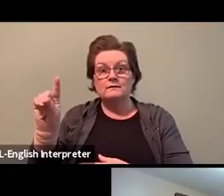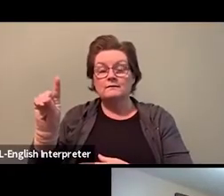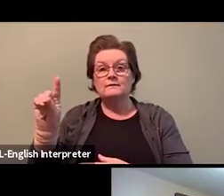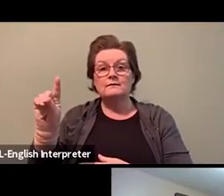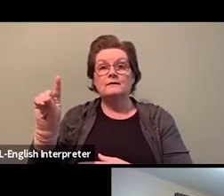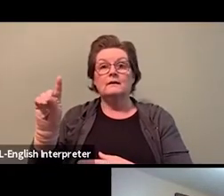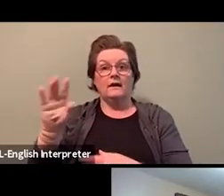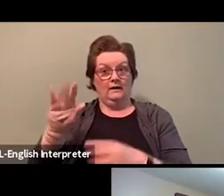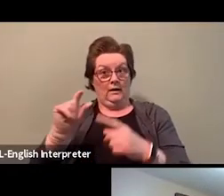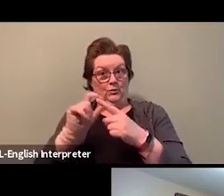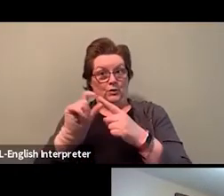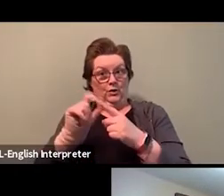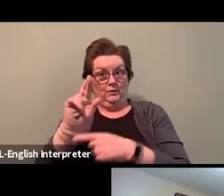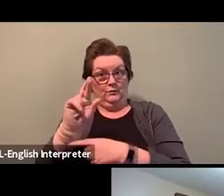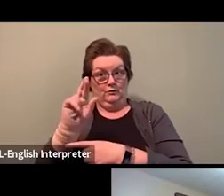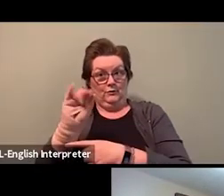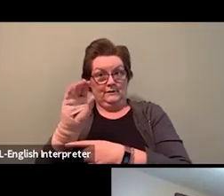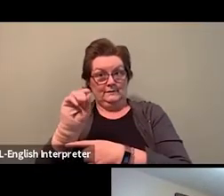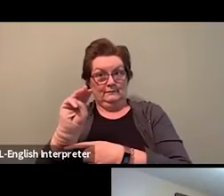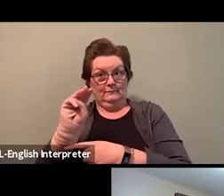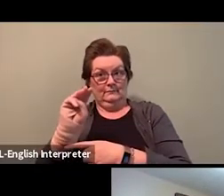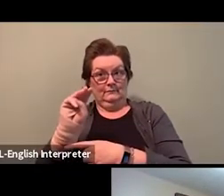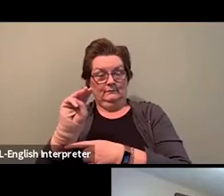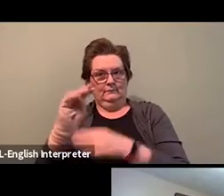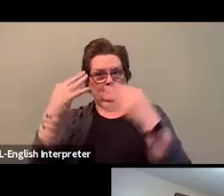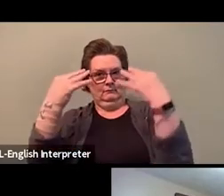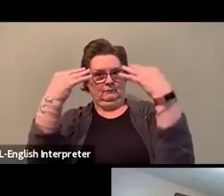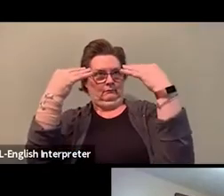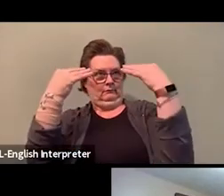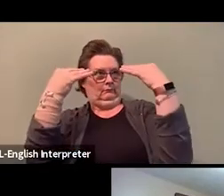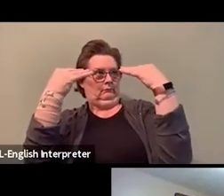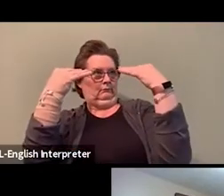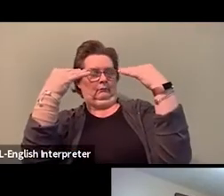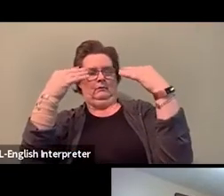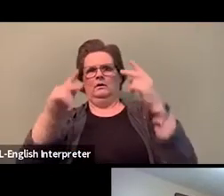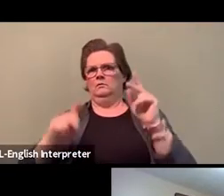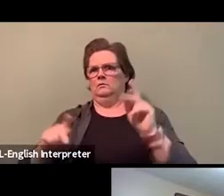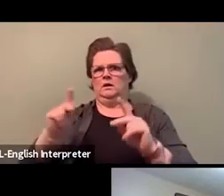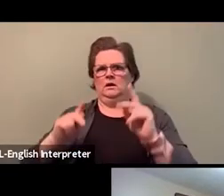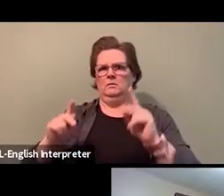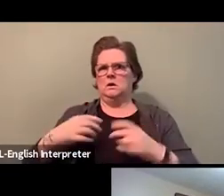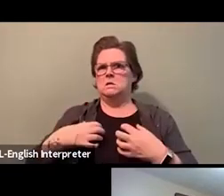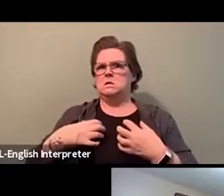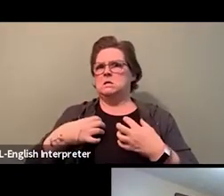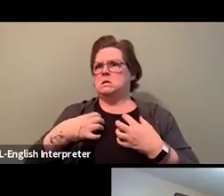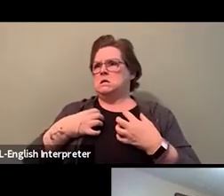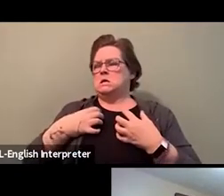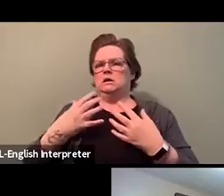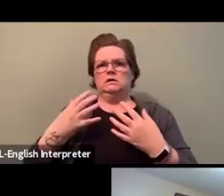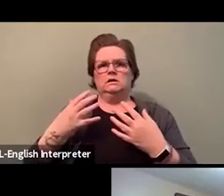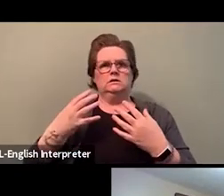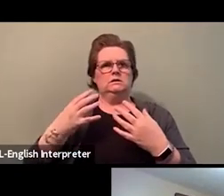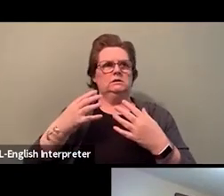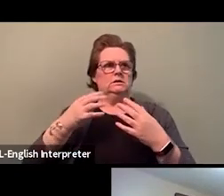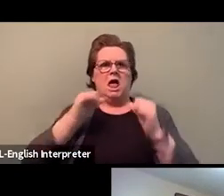You'd get looks, there'll be denial, defensiveness. And so to push something like this was quite groundbreaking.